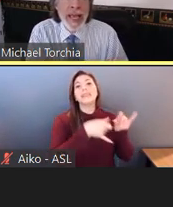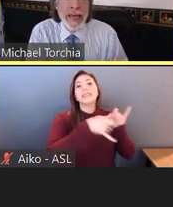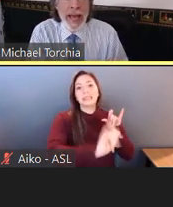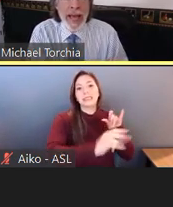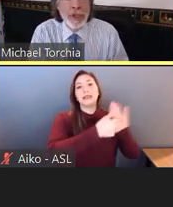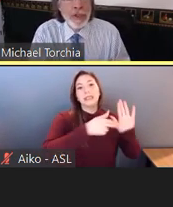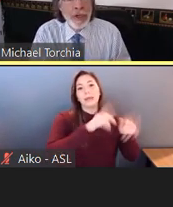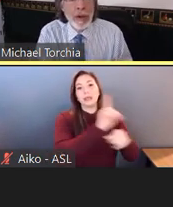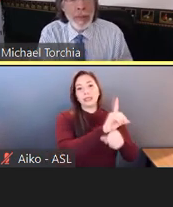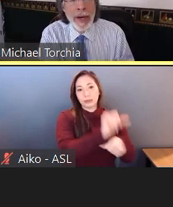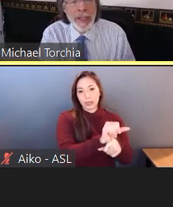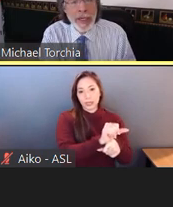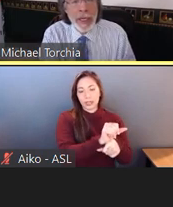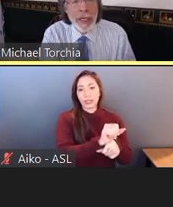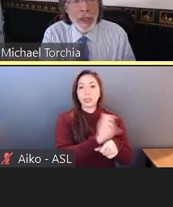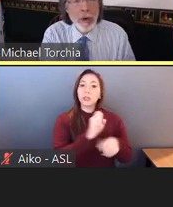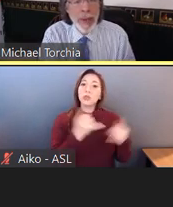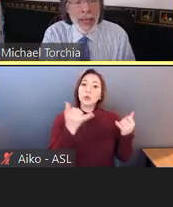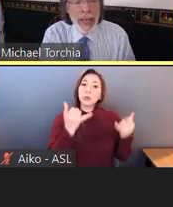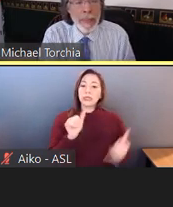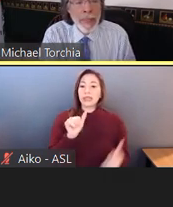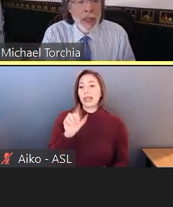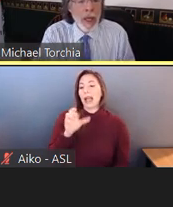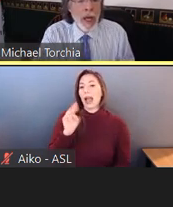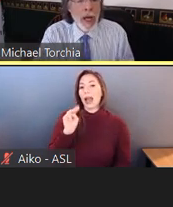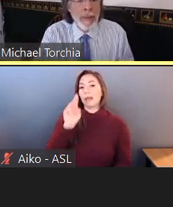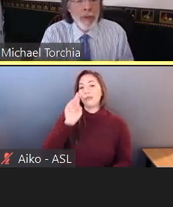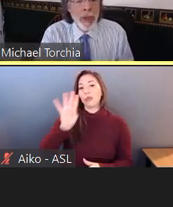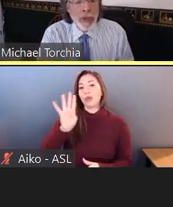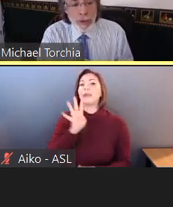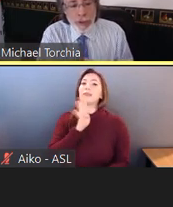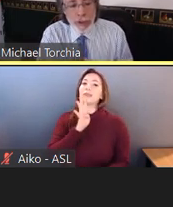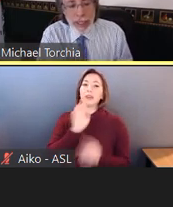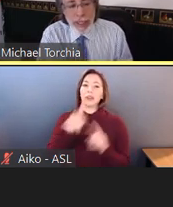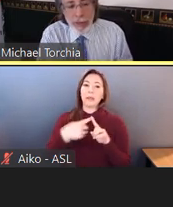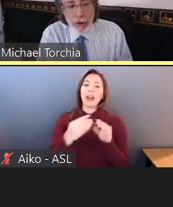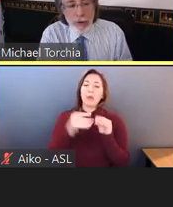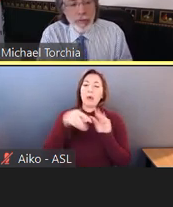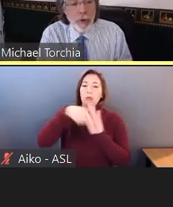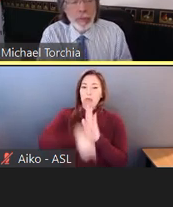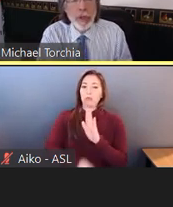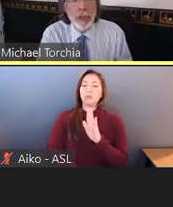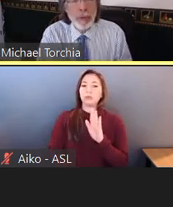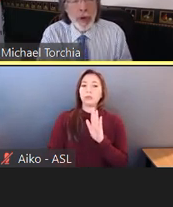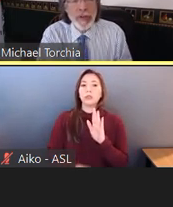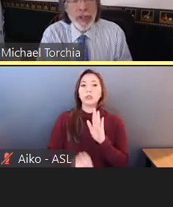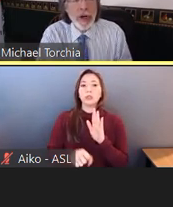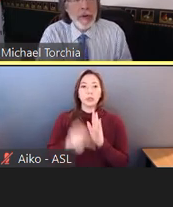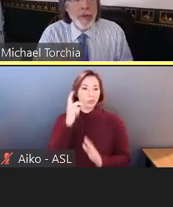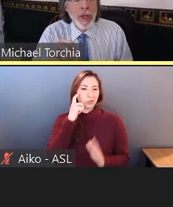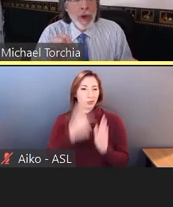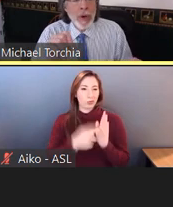and Adam is going to talk about it in a little bit-- you'll see the third and fourth bullet points here.